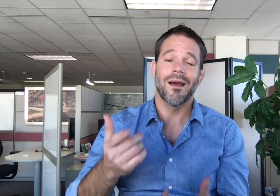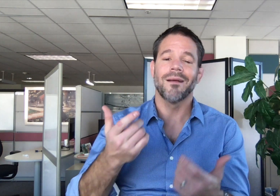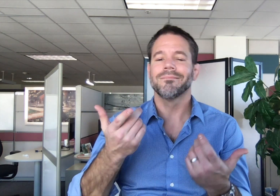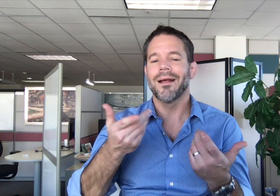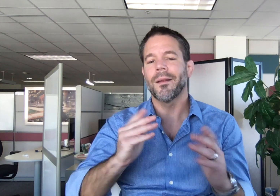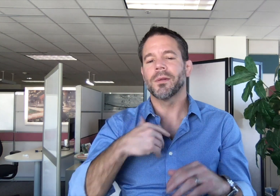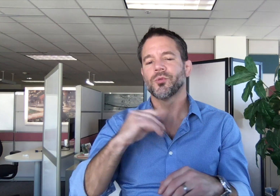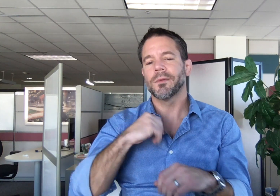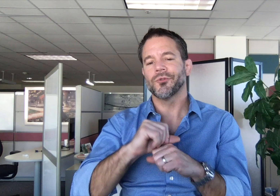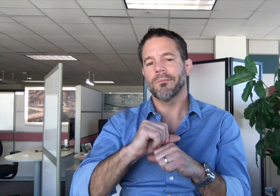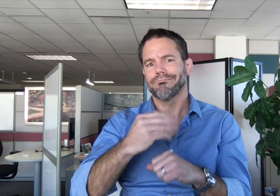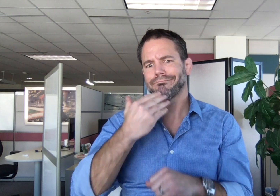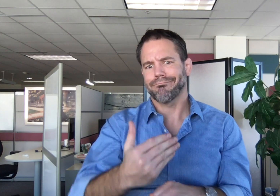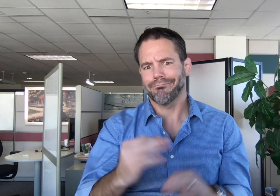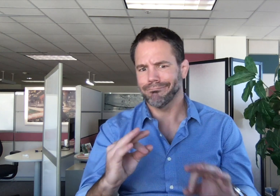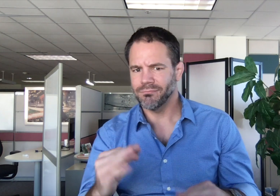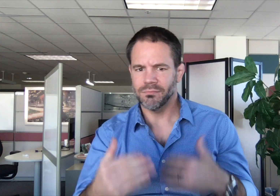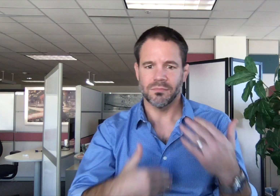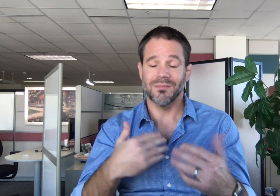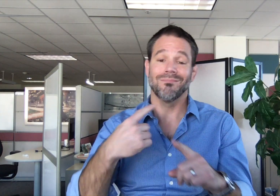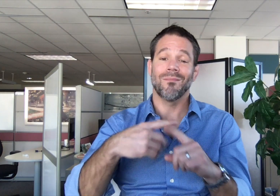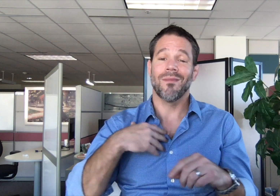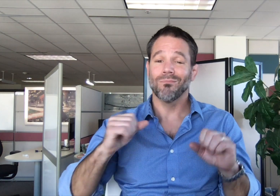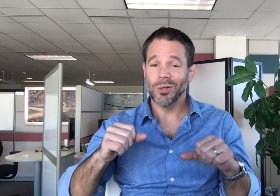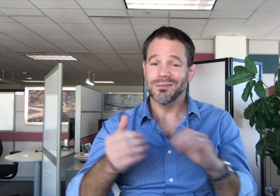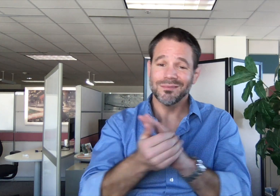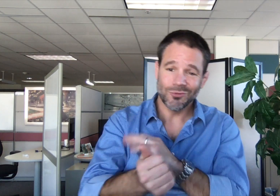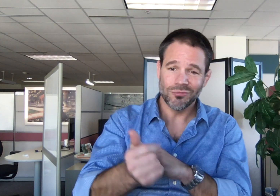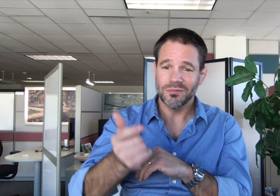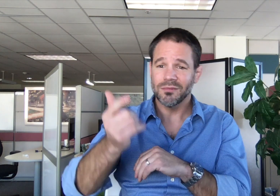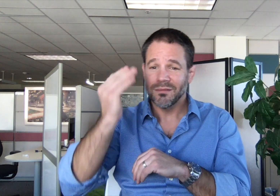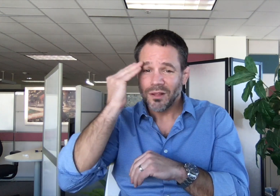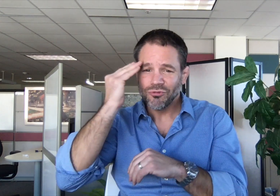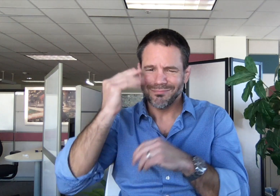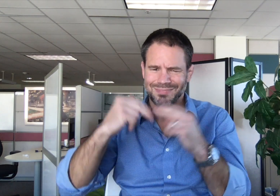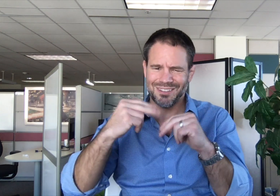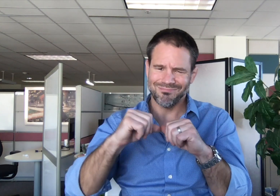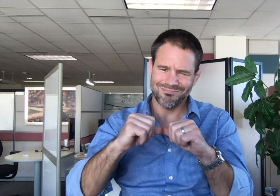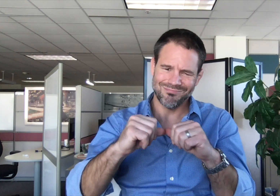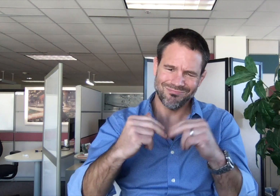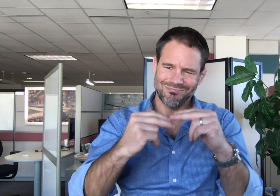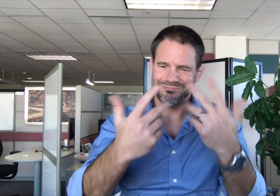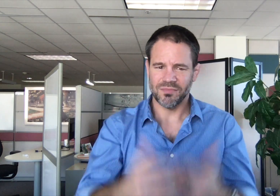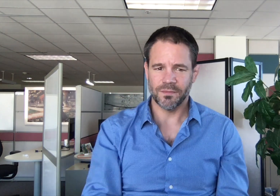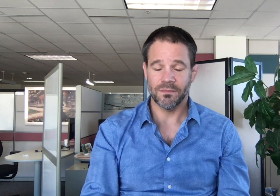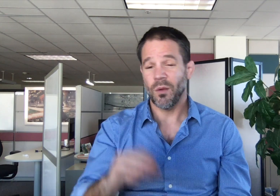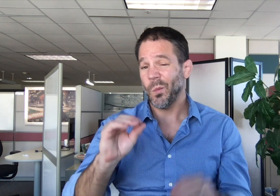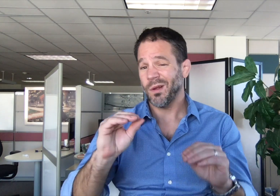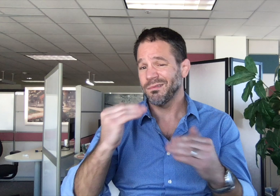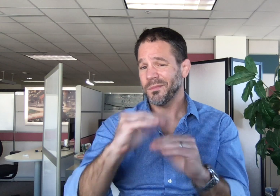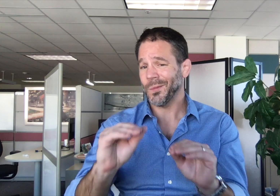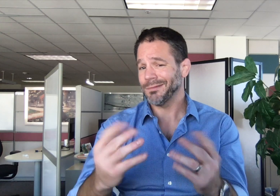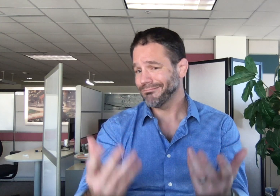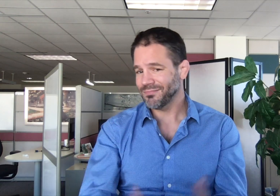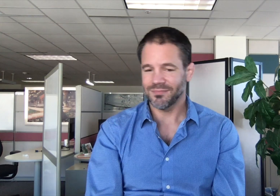I am able to do my job productively, and my capabilities are extended continuously and without restriction.